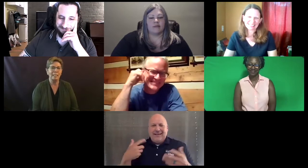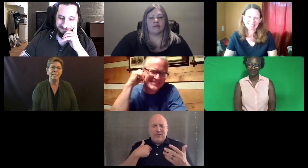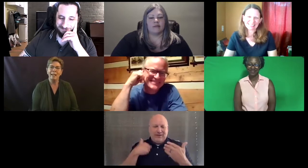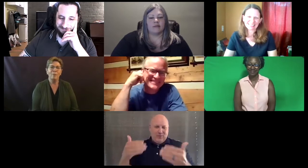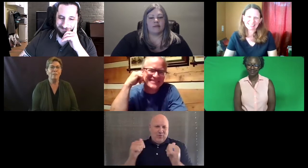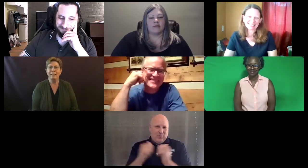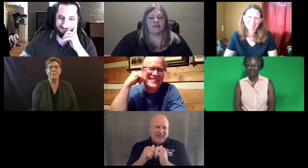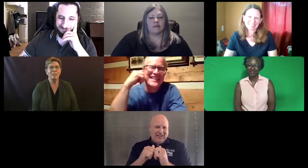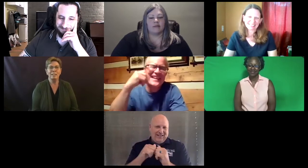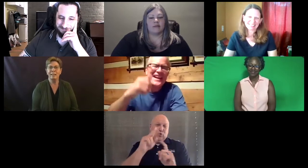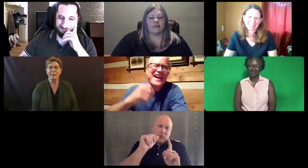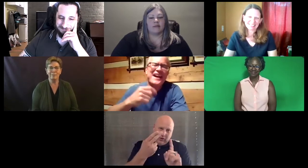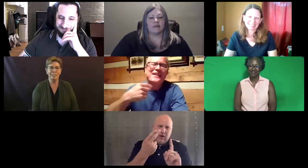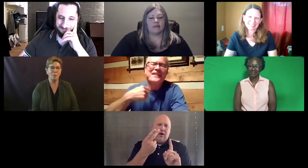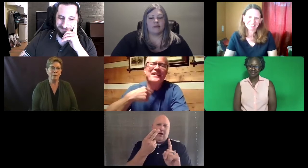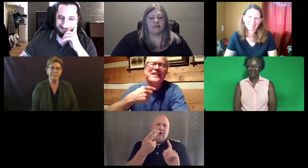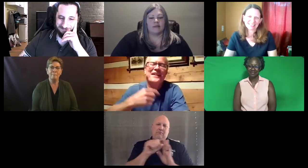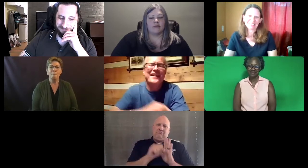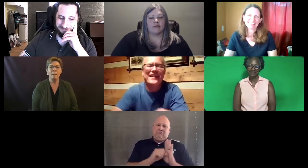And we finally just stuck with it.